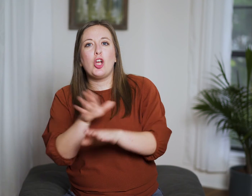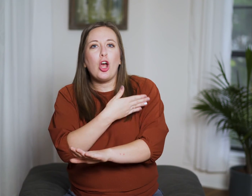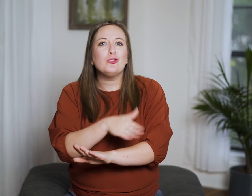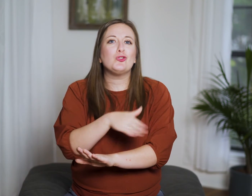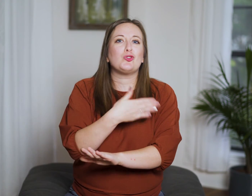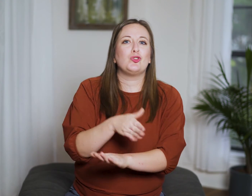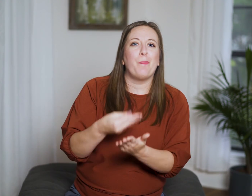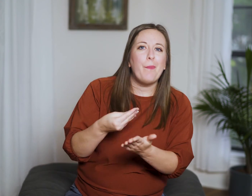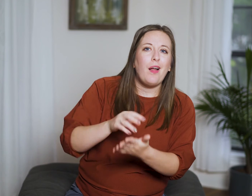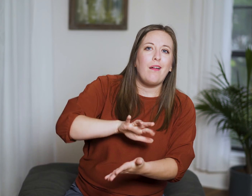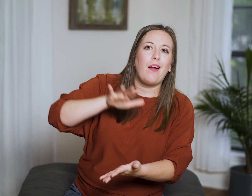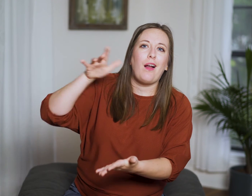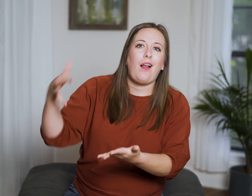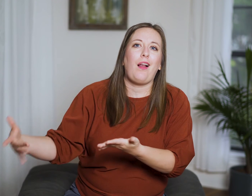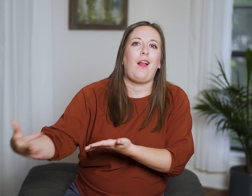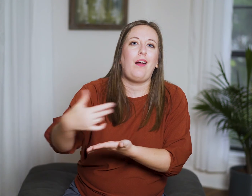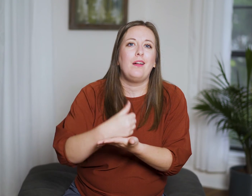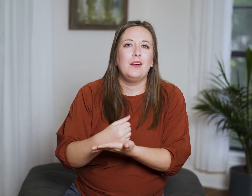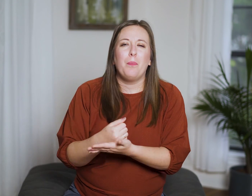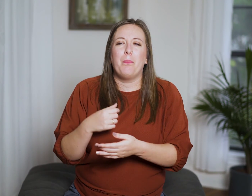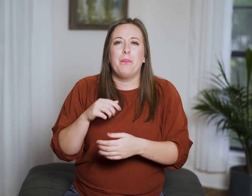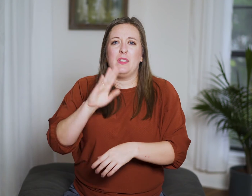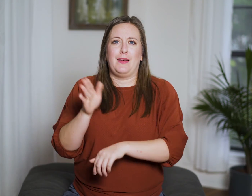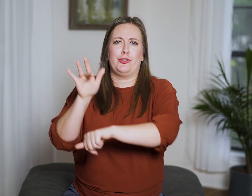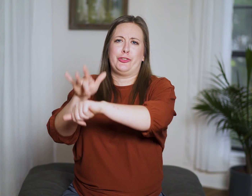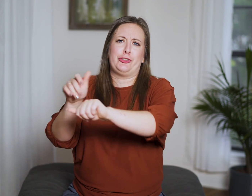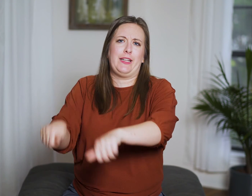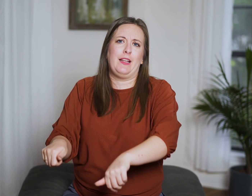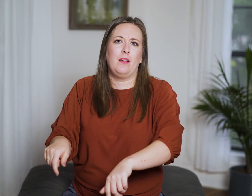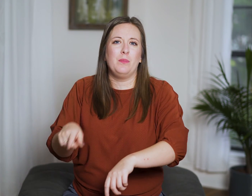and concerts and money in amounts we’ll never be able to touch—